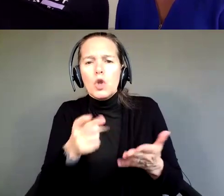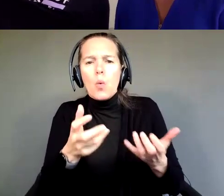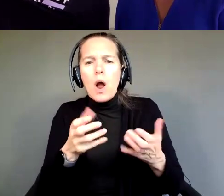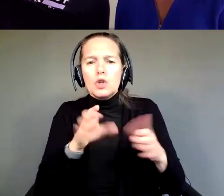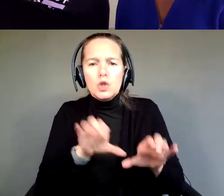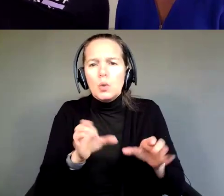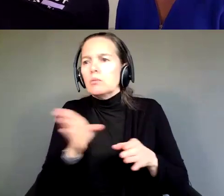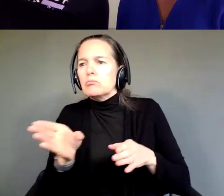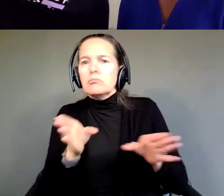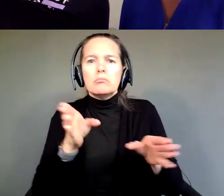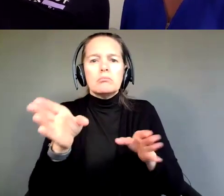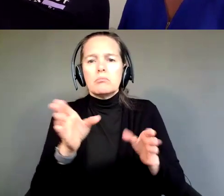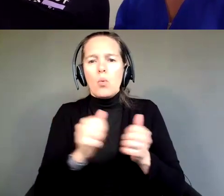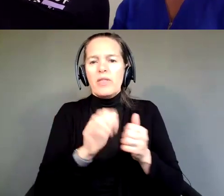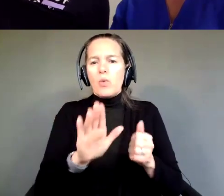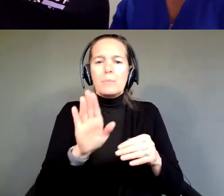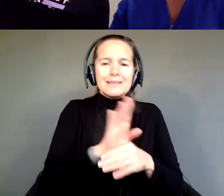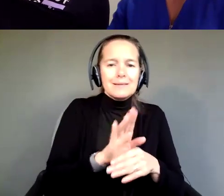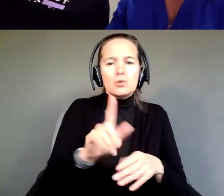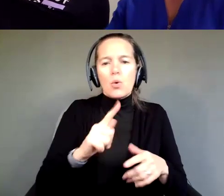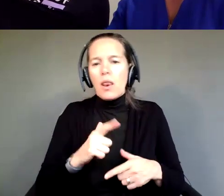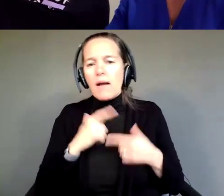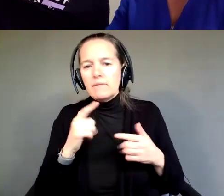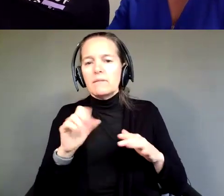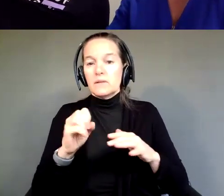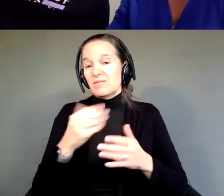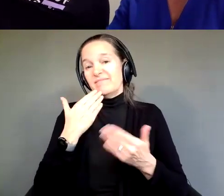So, thank you so much for pointing that out.